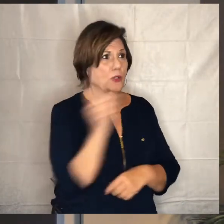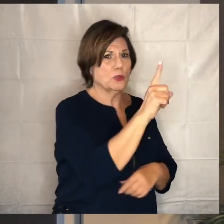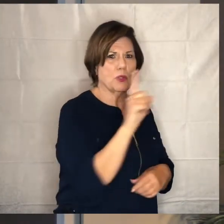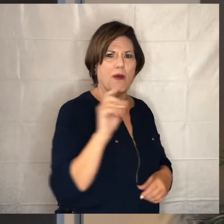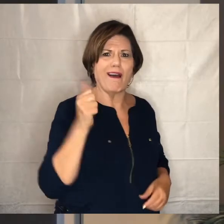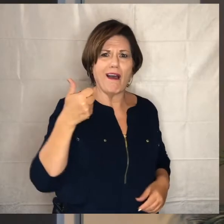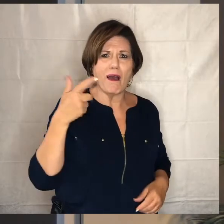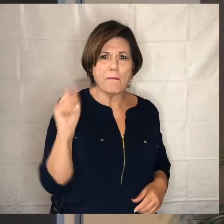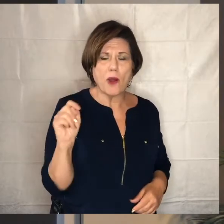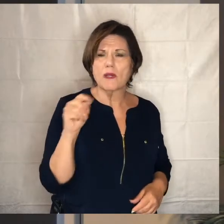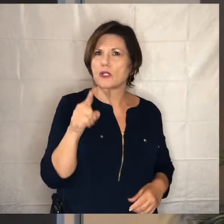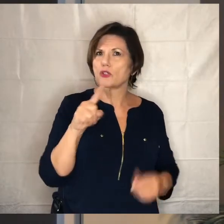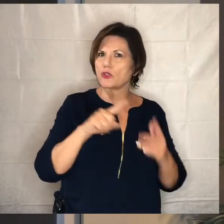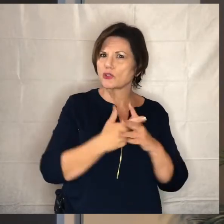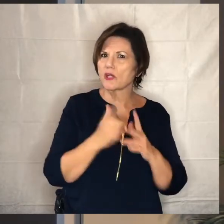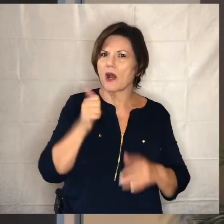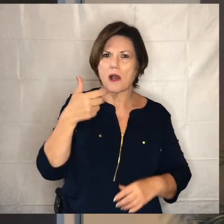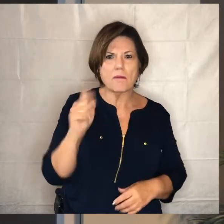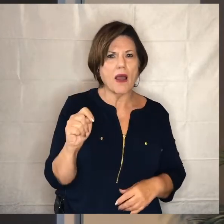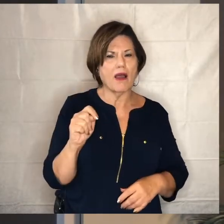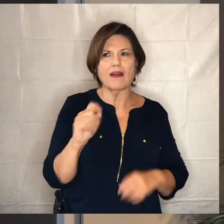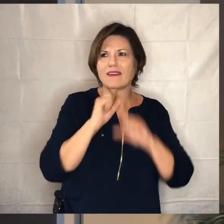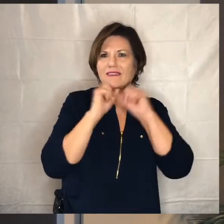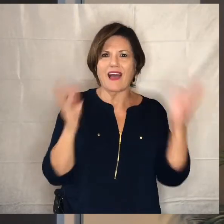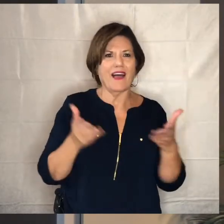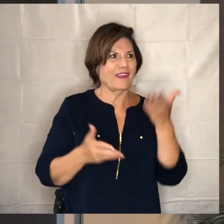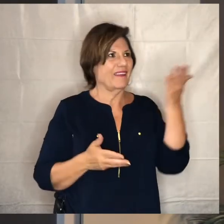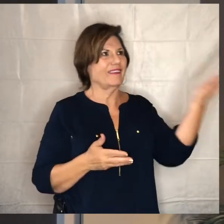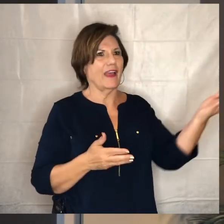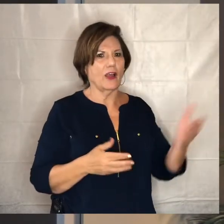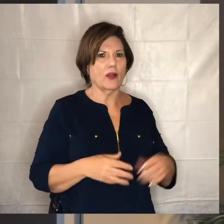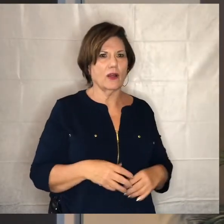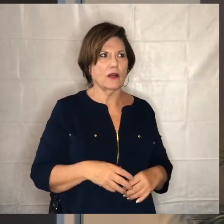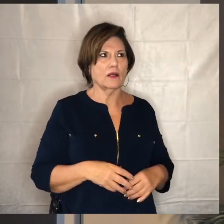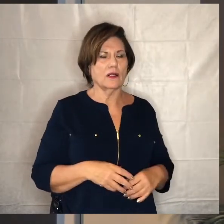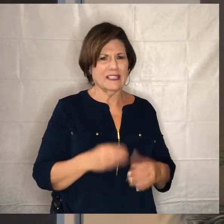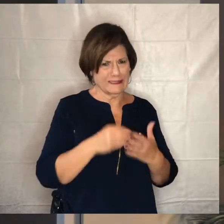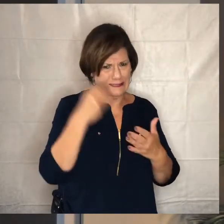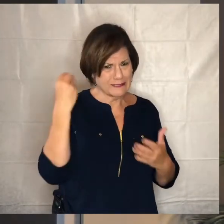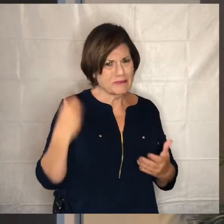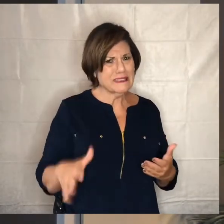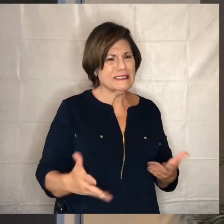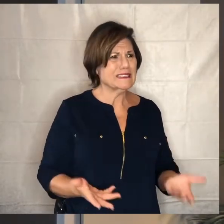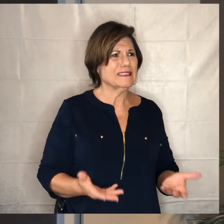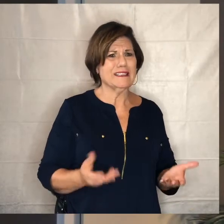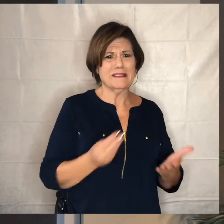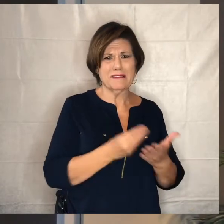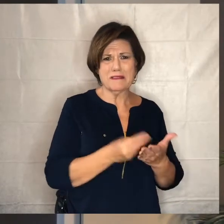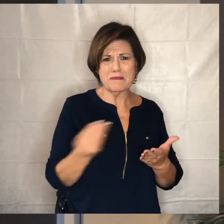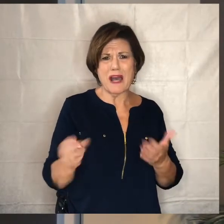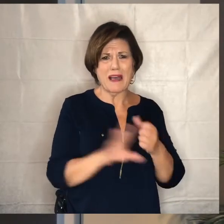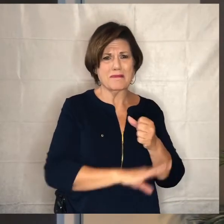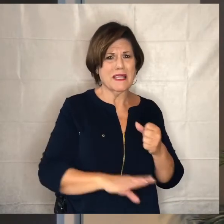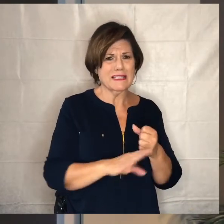if you start an apartment with absolutely nothing in it there's quite a large expense in terms of just very basic things